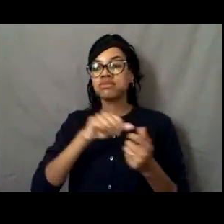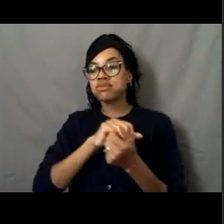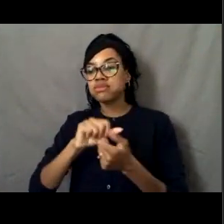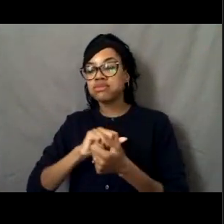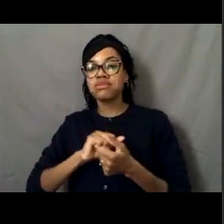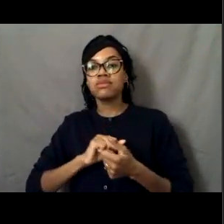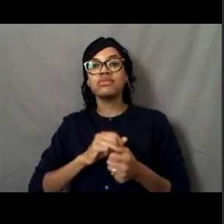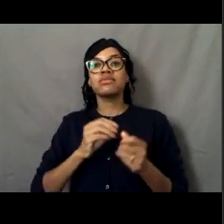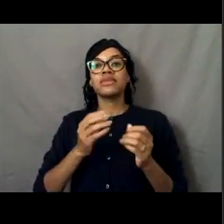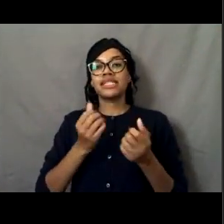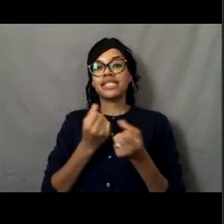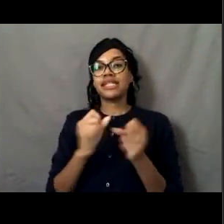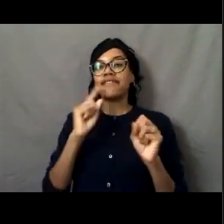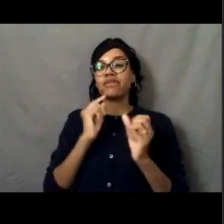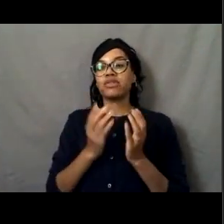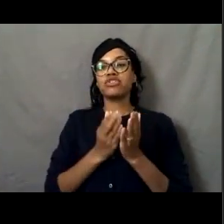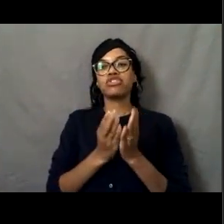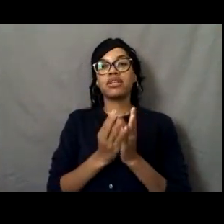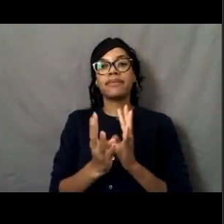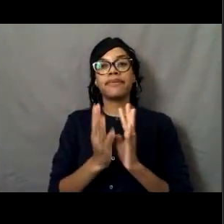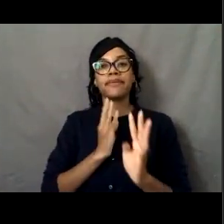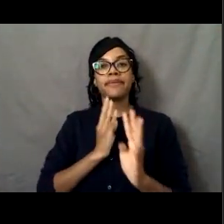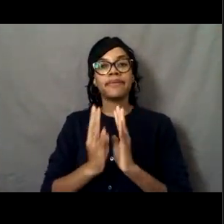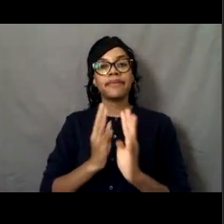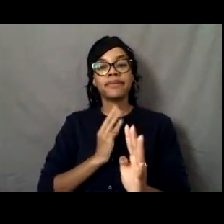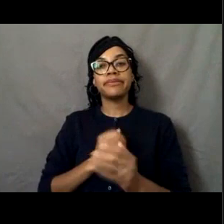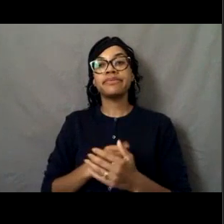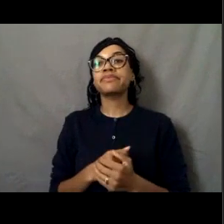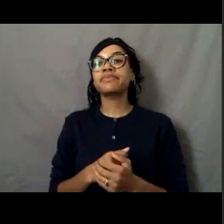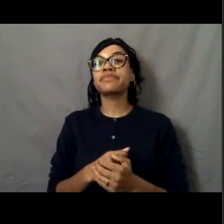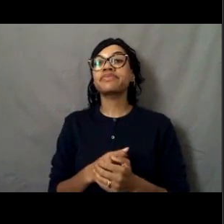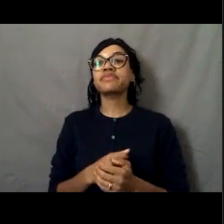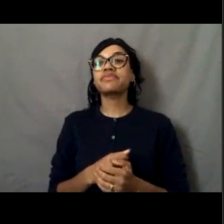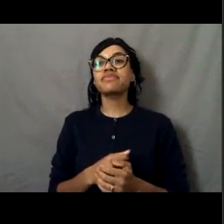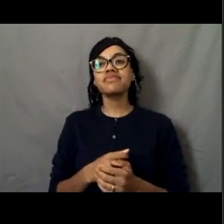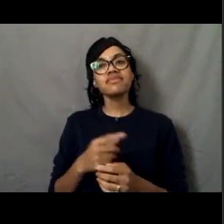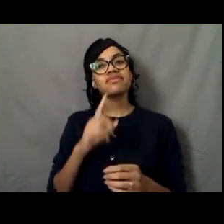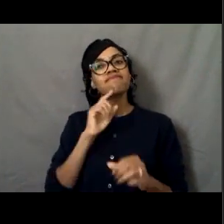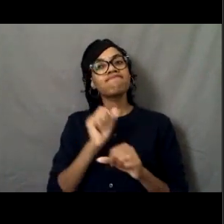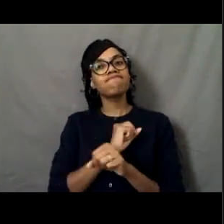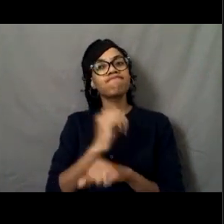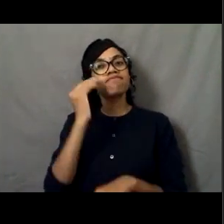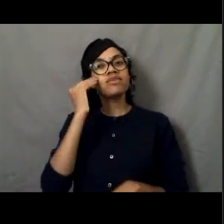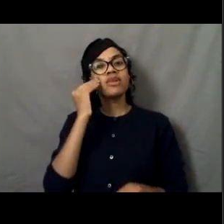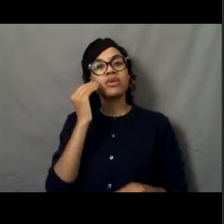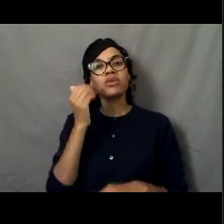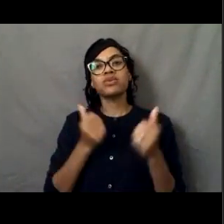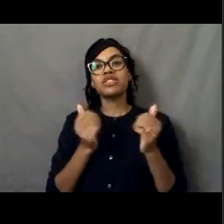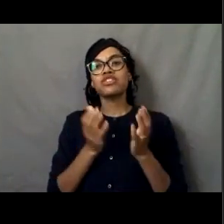I honestly don't know what ship might be headed down there anytime soon.